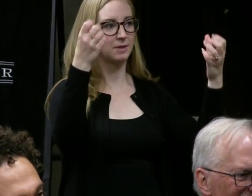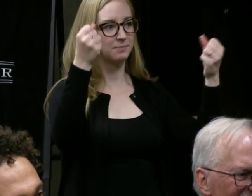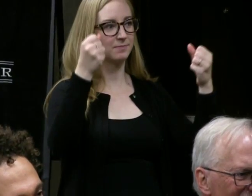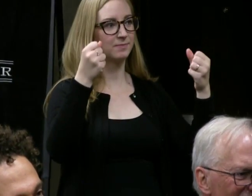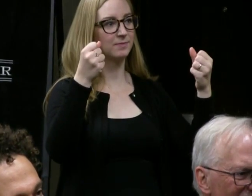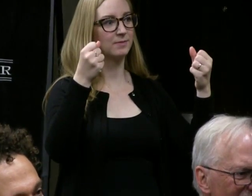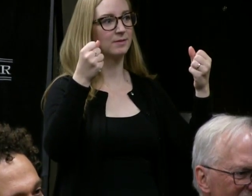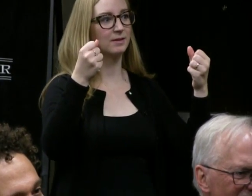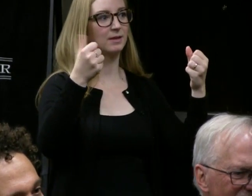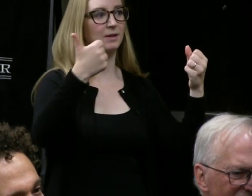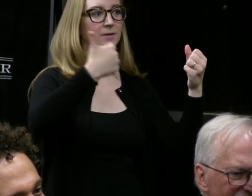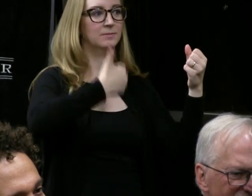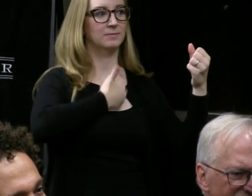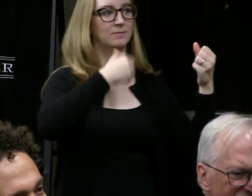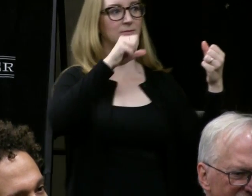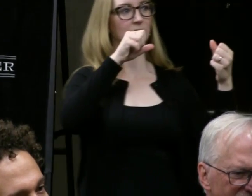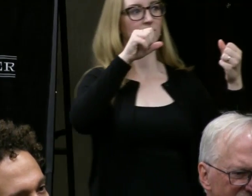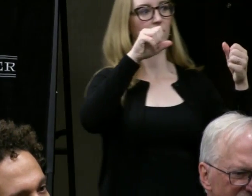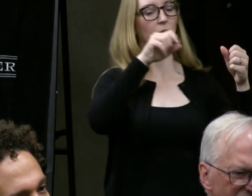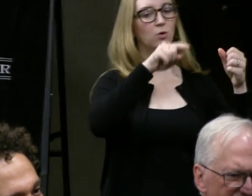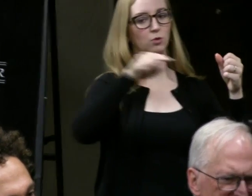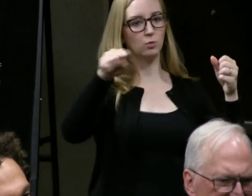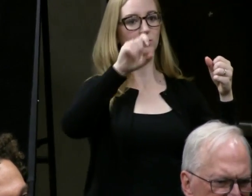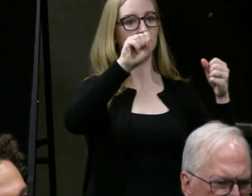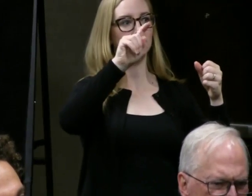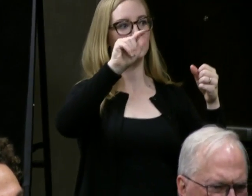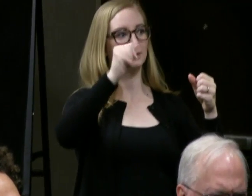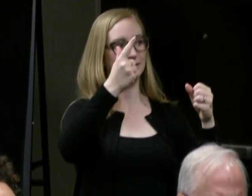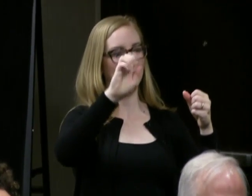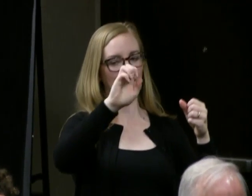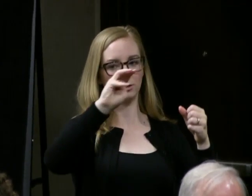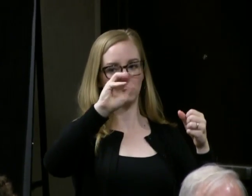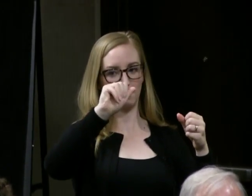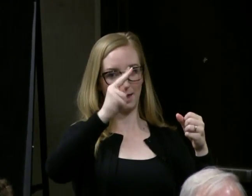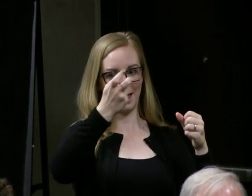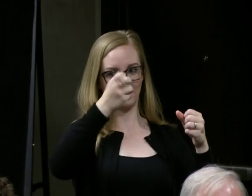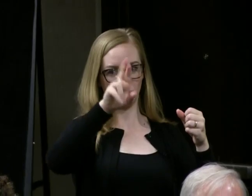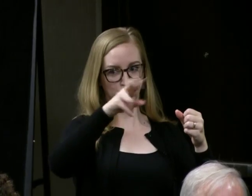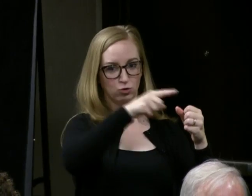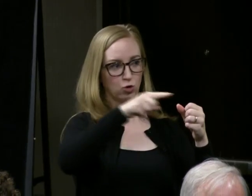(woman) As a stage manager specifically do you feel like you earn your respect